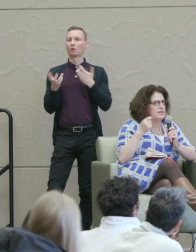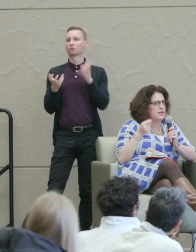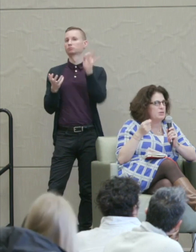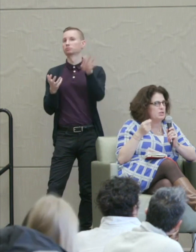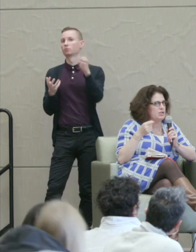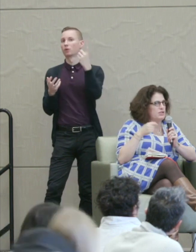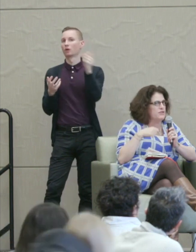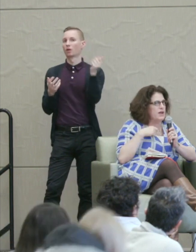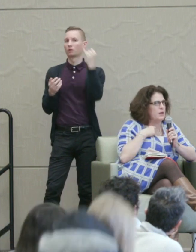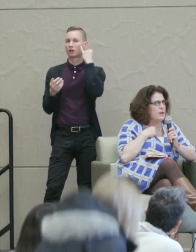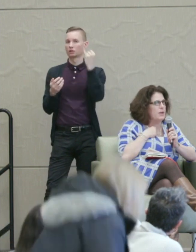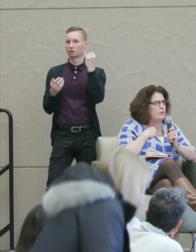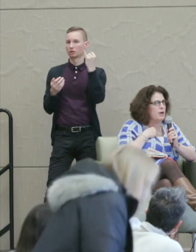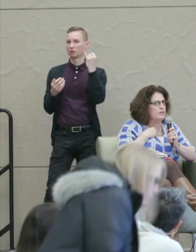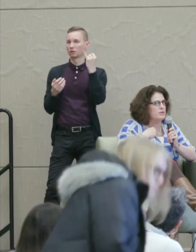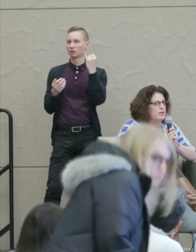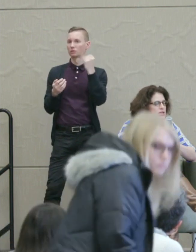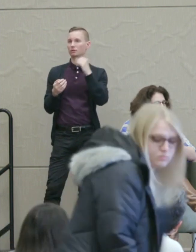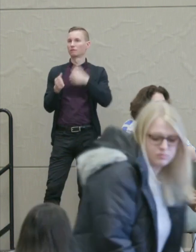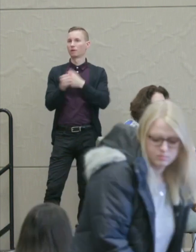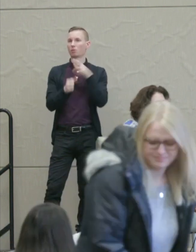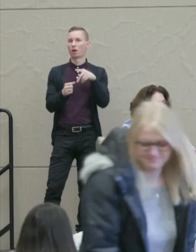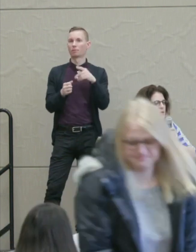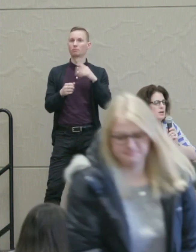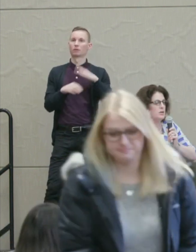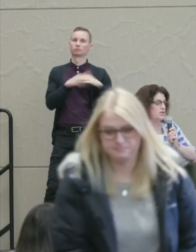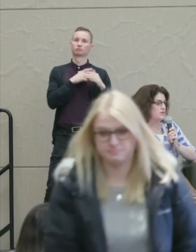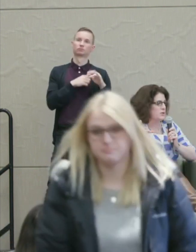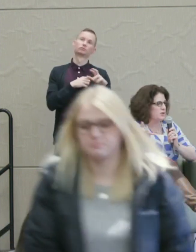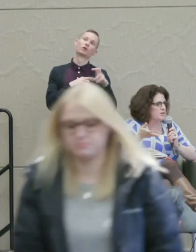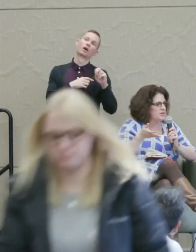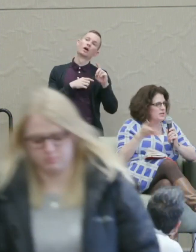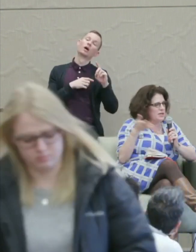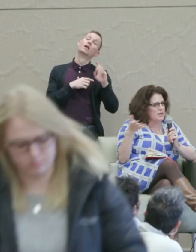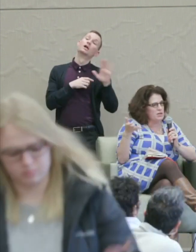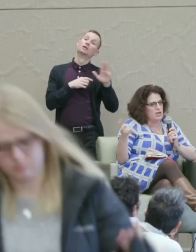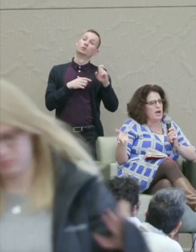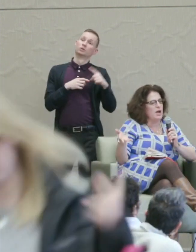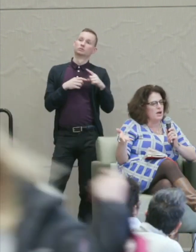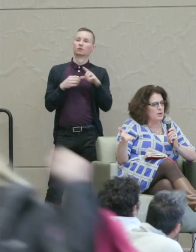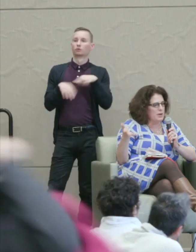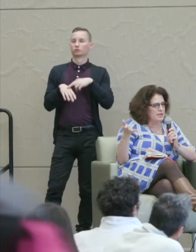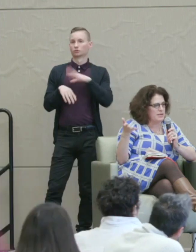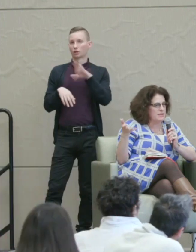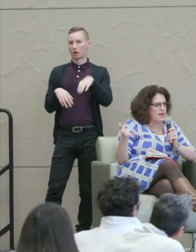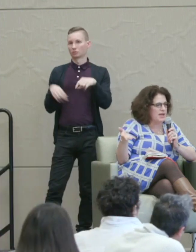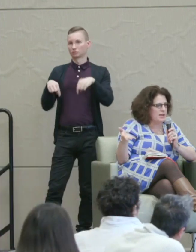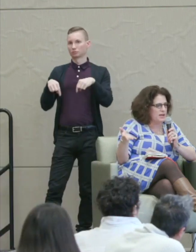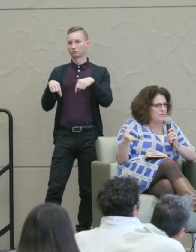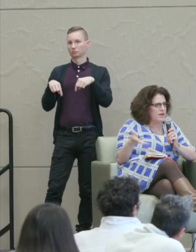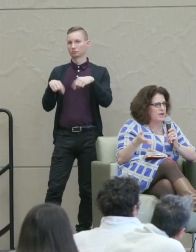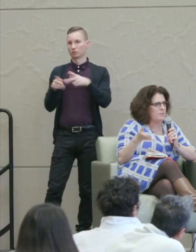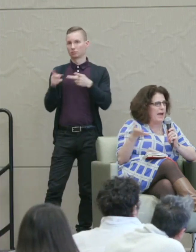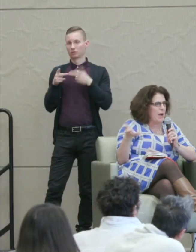the table to just follow up on Rod's question which is of course Chicago is a site of very